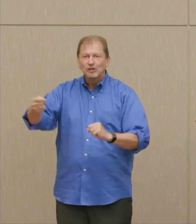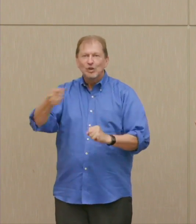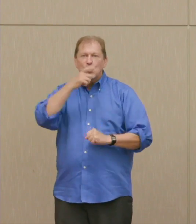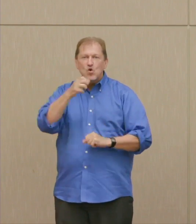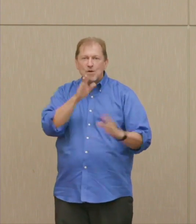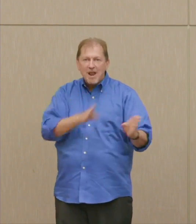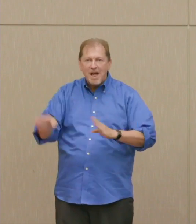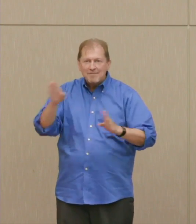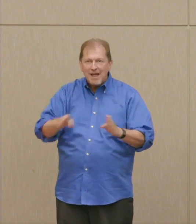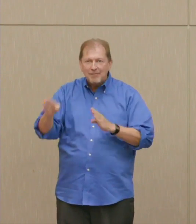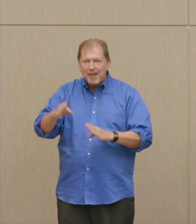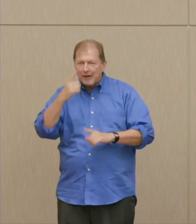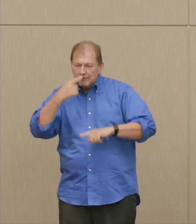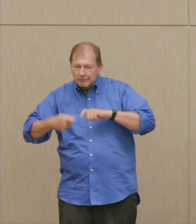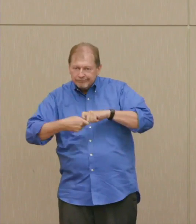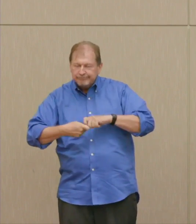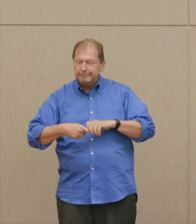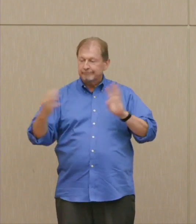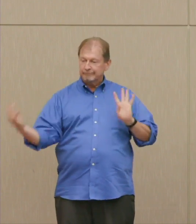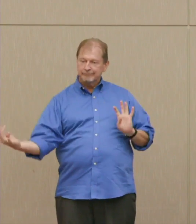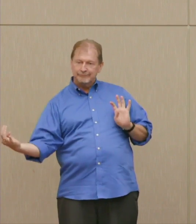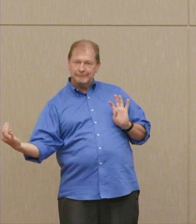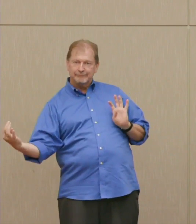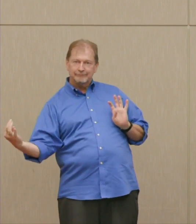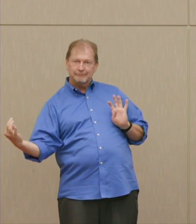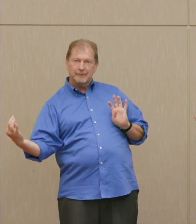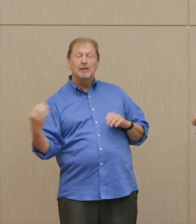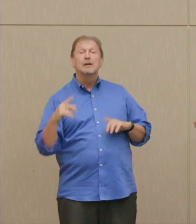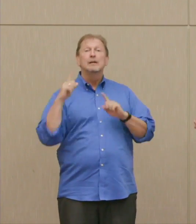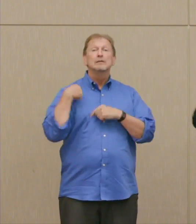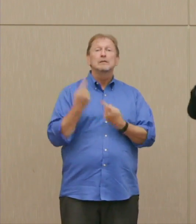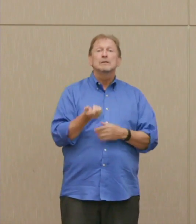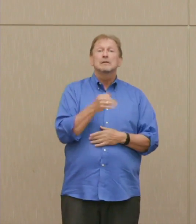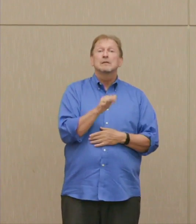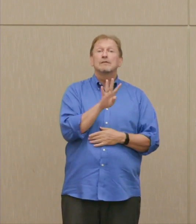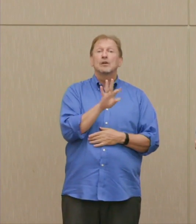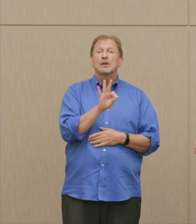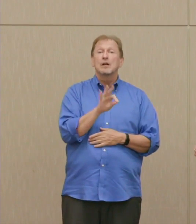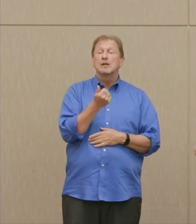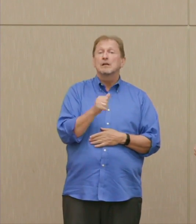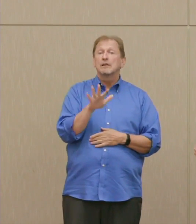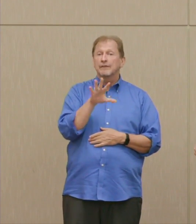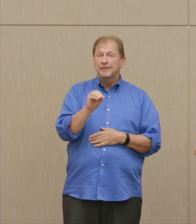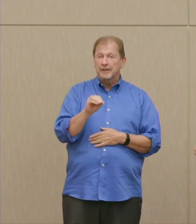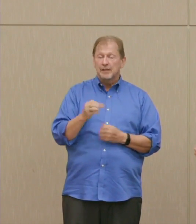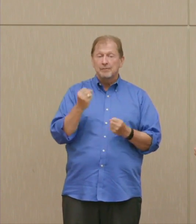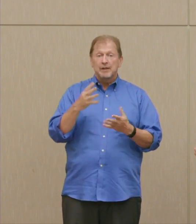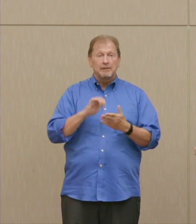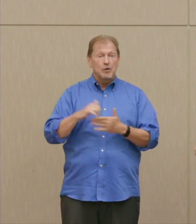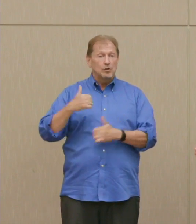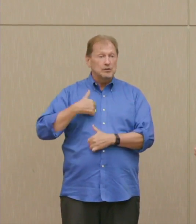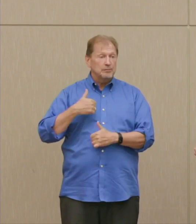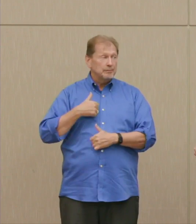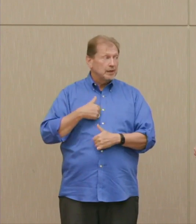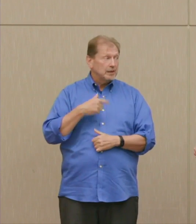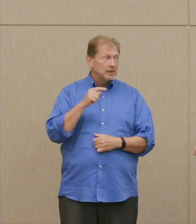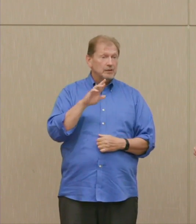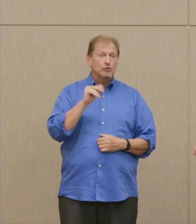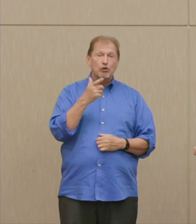However, as in 1949 and '50, many of the military targets they want to destroy are in cities,